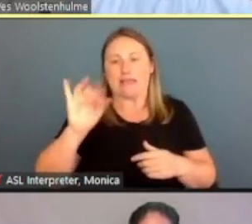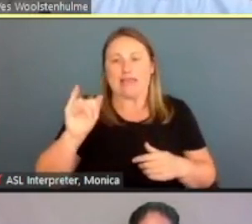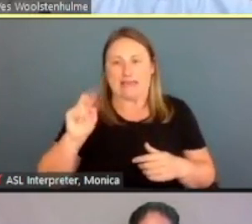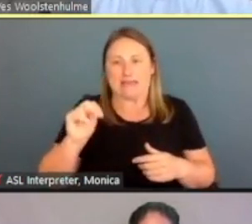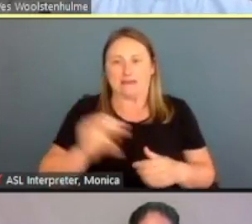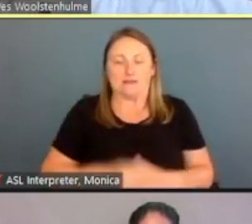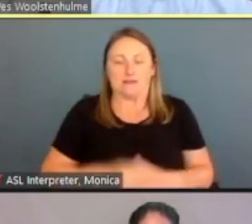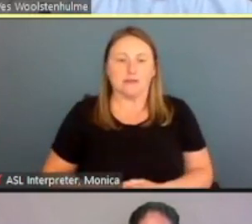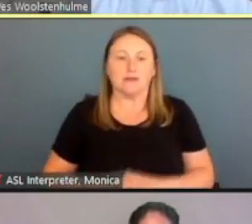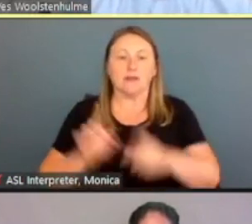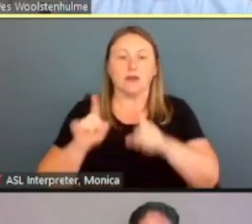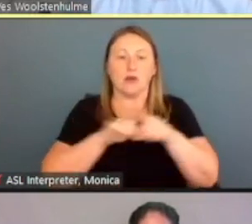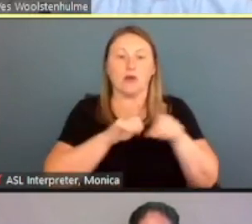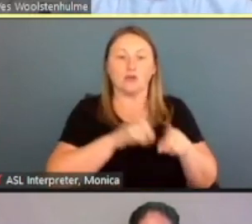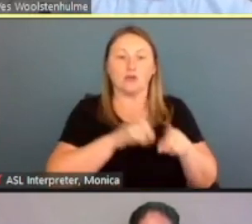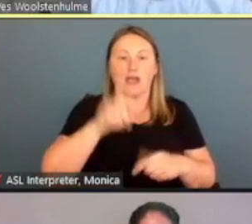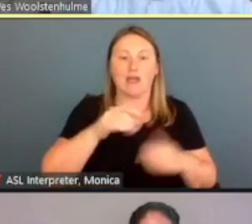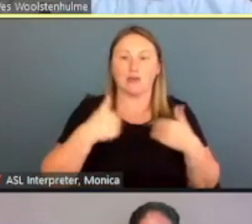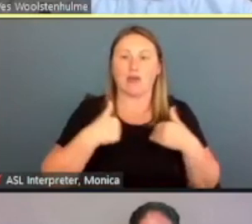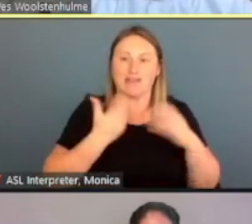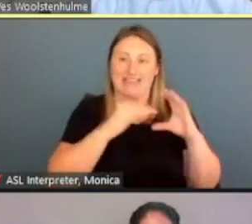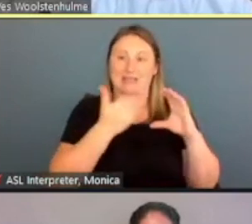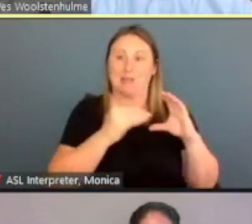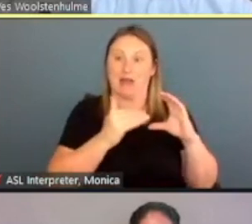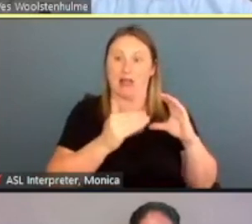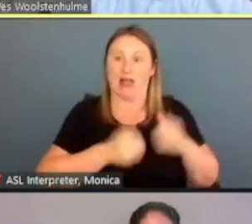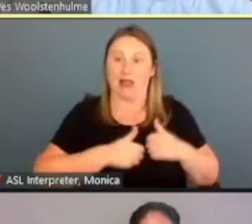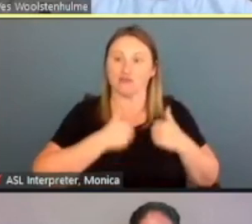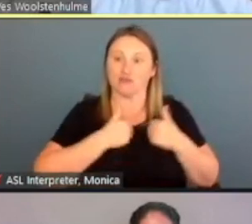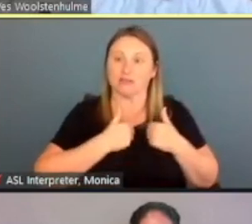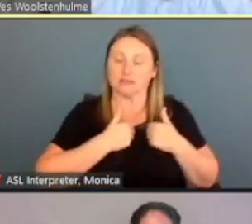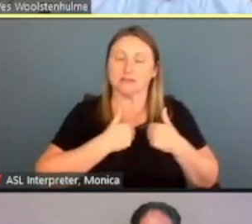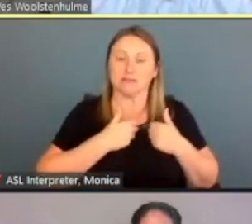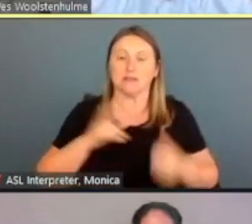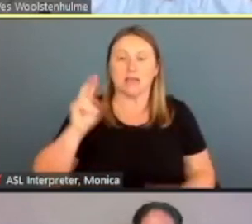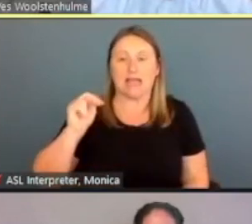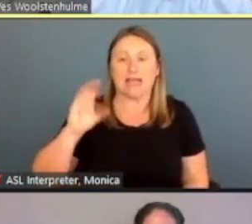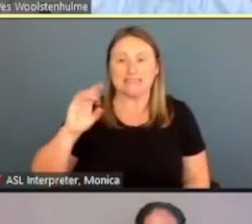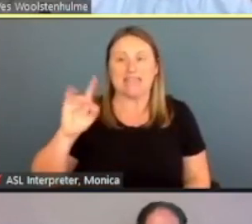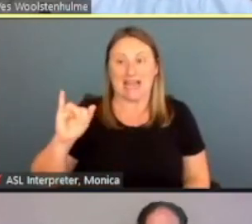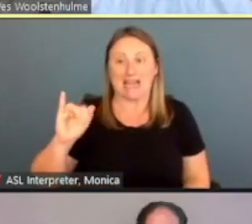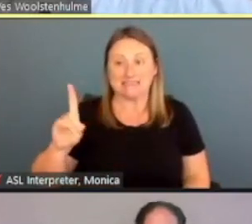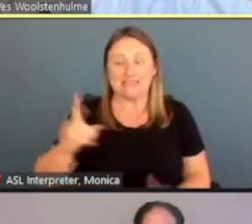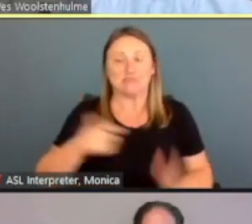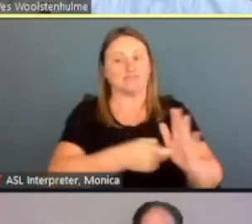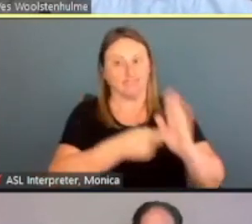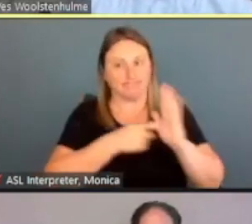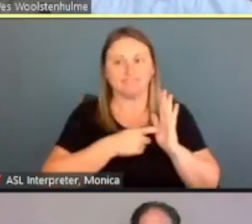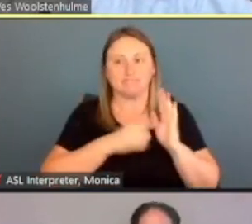they will need to have an email address. NCID requires an email address